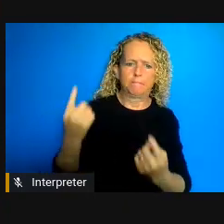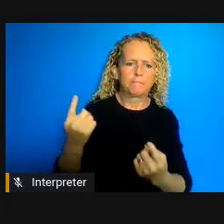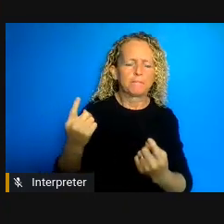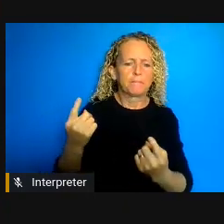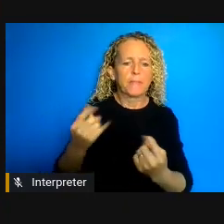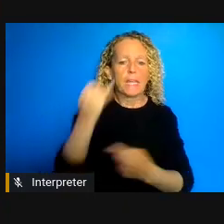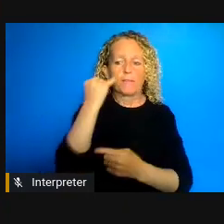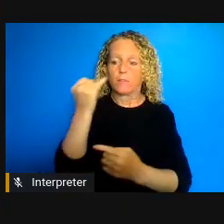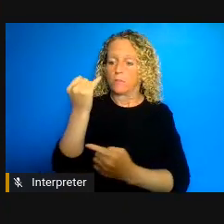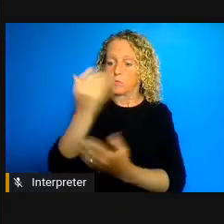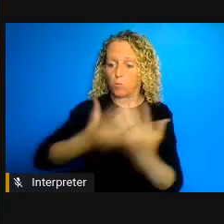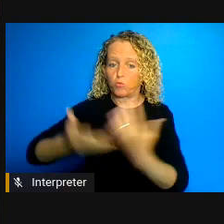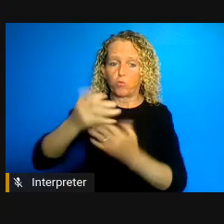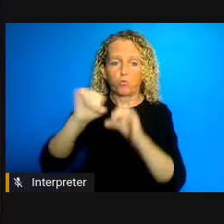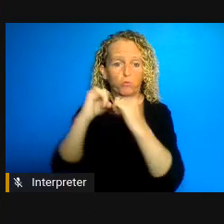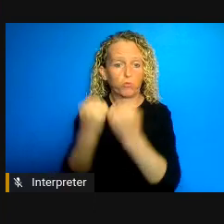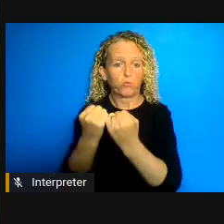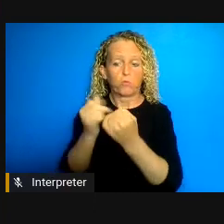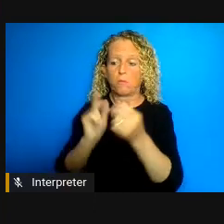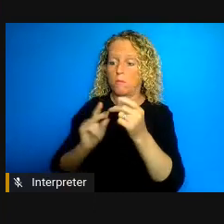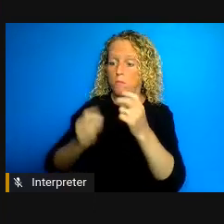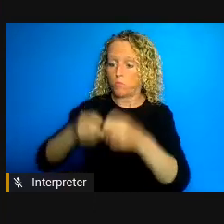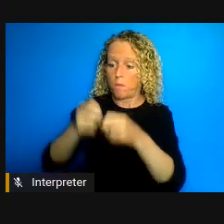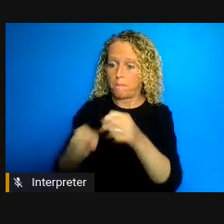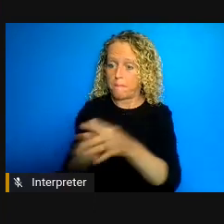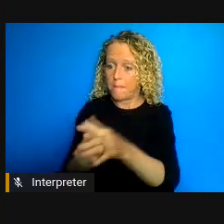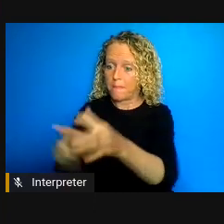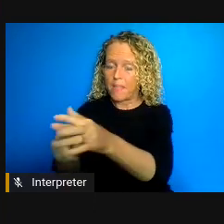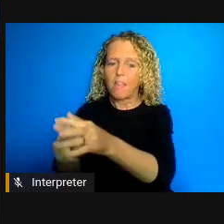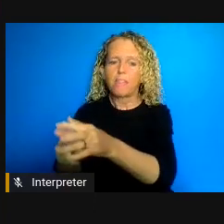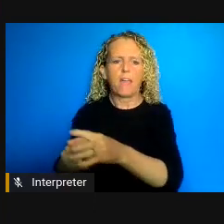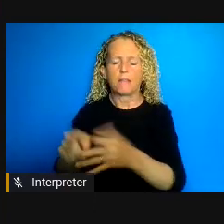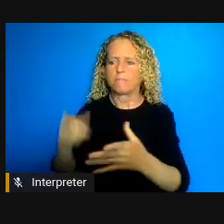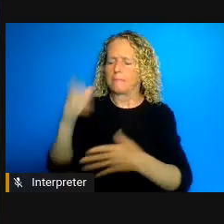and this is something that definitely precedes the pandemic but has put a